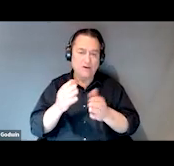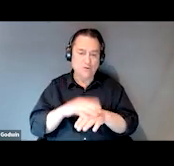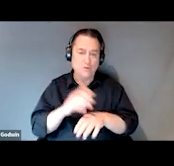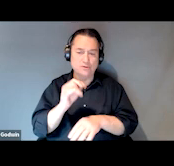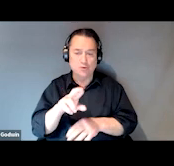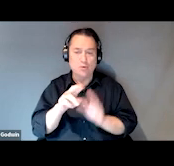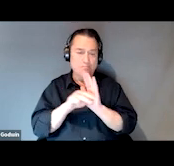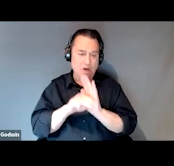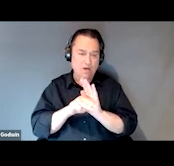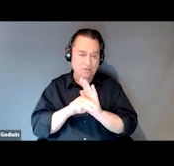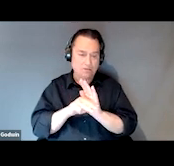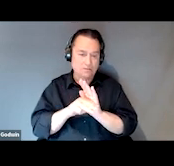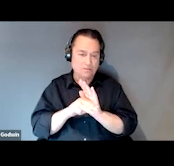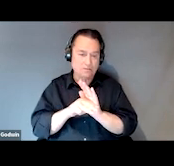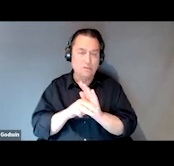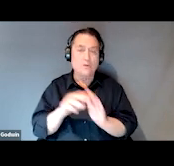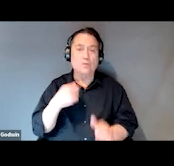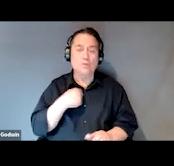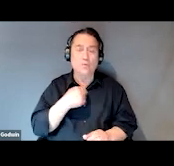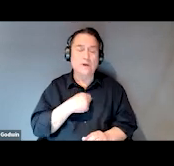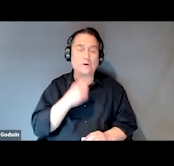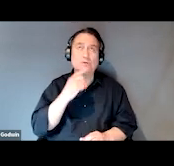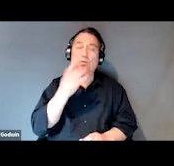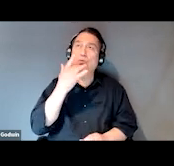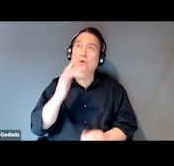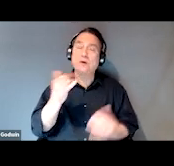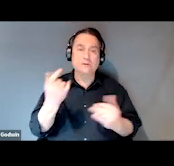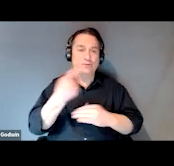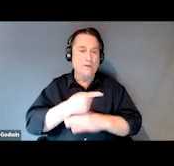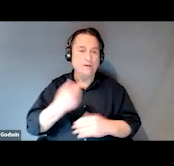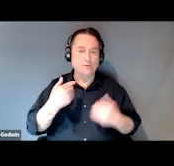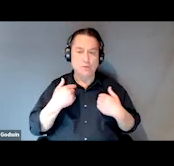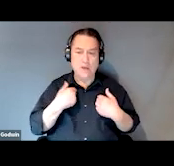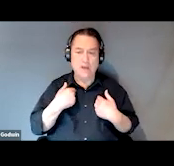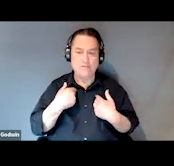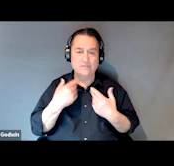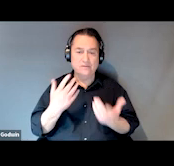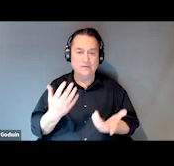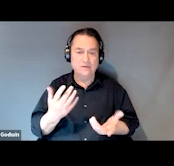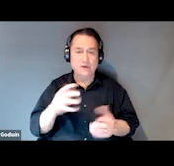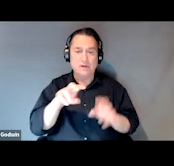So to reach these objectives, we are so fortunate to have our panelists today and Alicia,